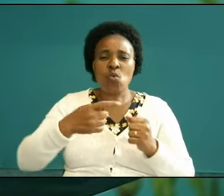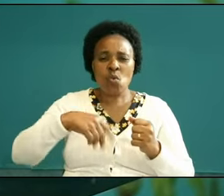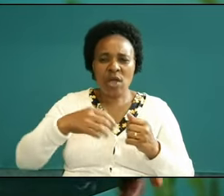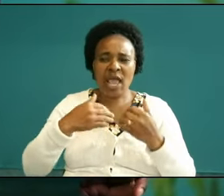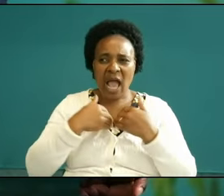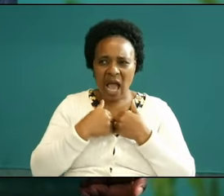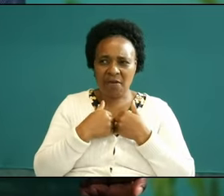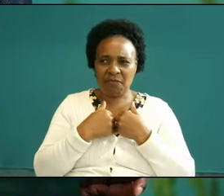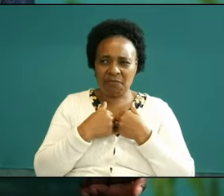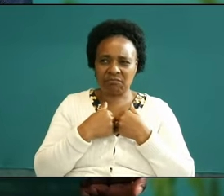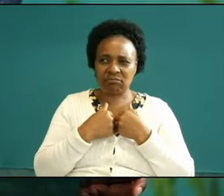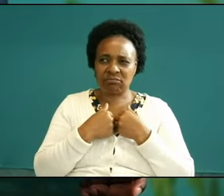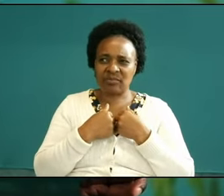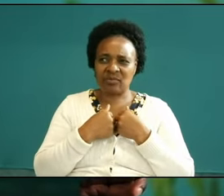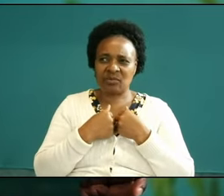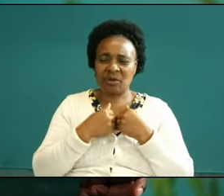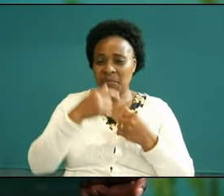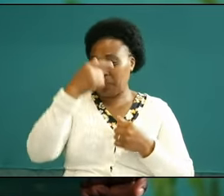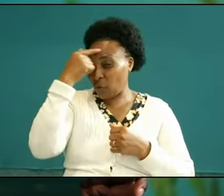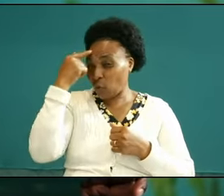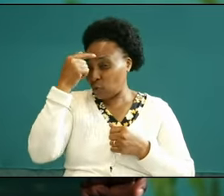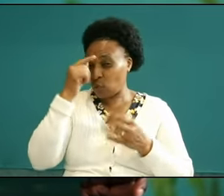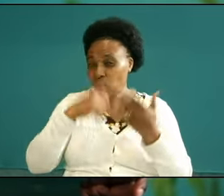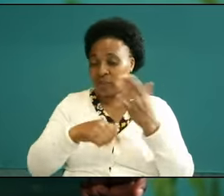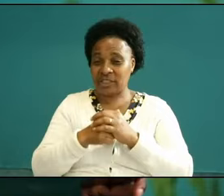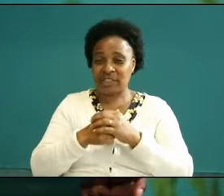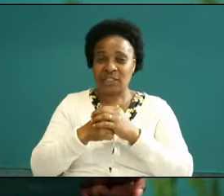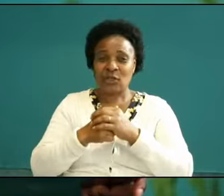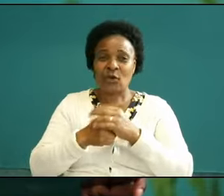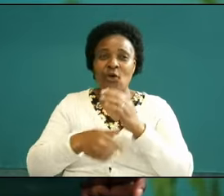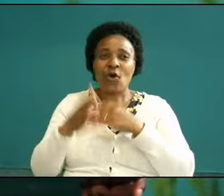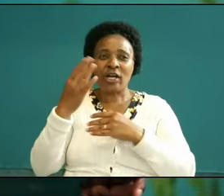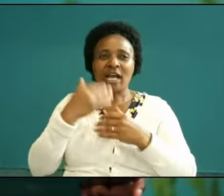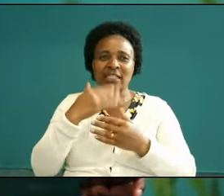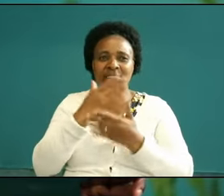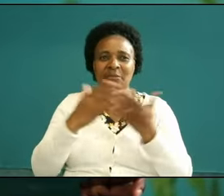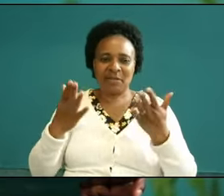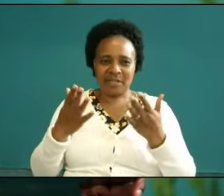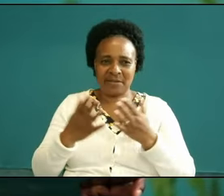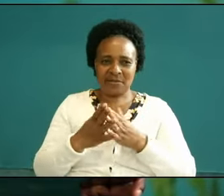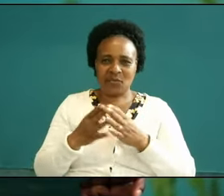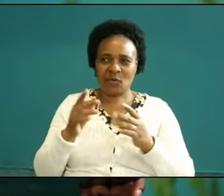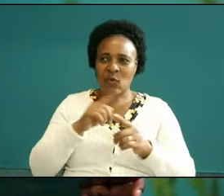unfair again because God has something for every Christian now when you go to chapter